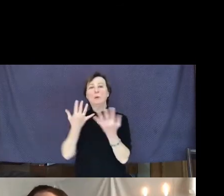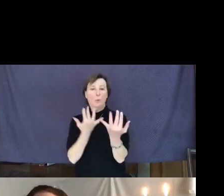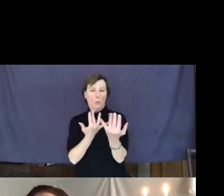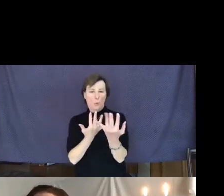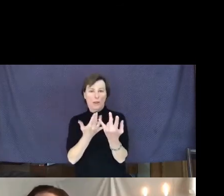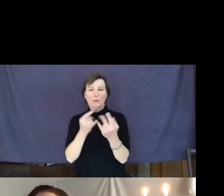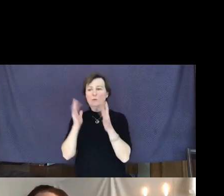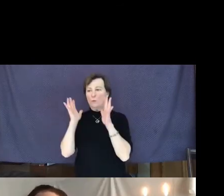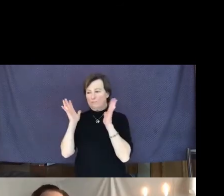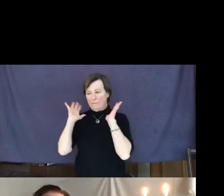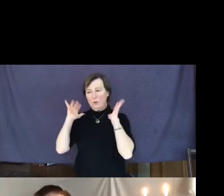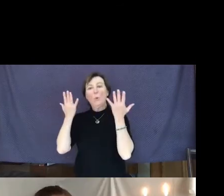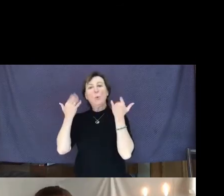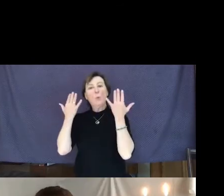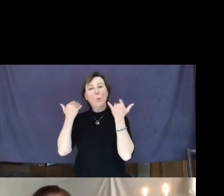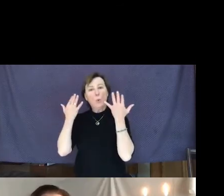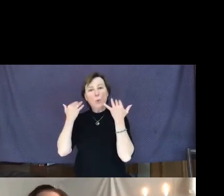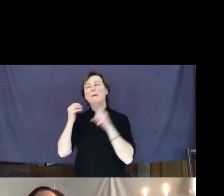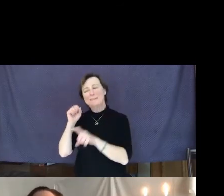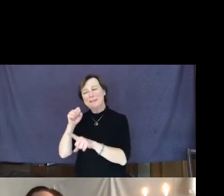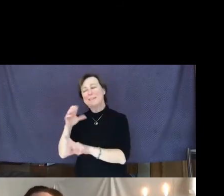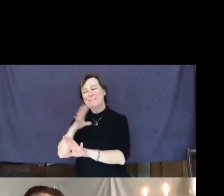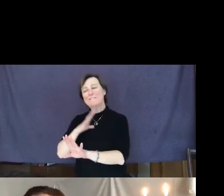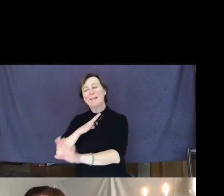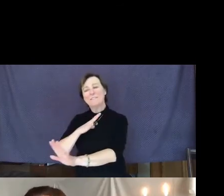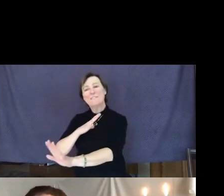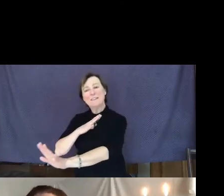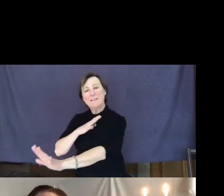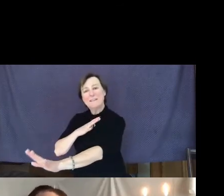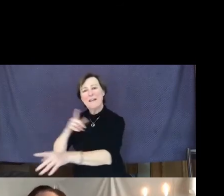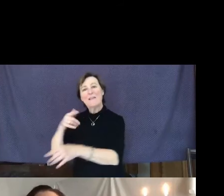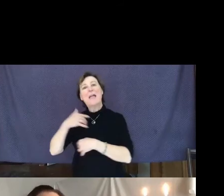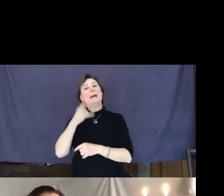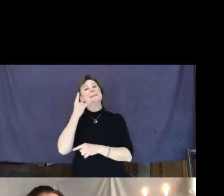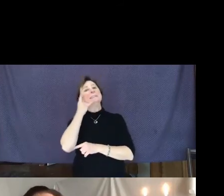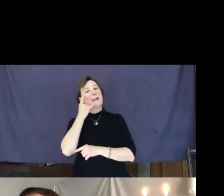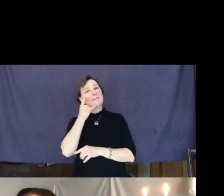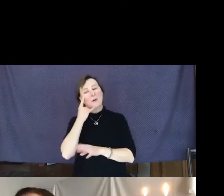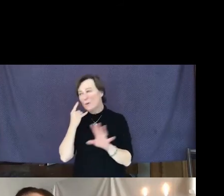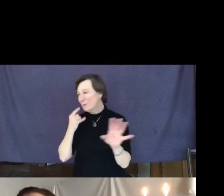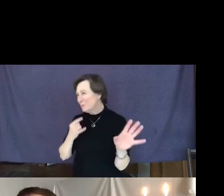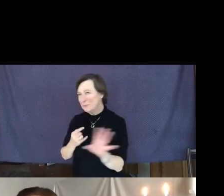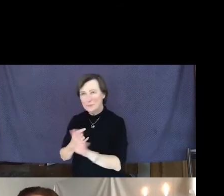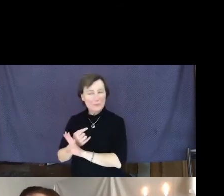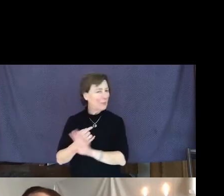down and they were fine. Yes, yes, they had a cell phone. "No, no, really